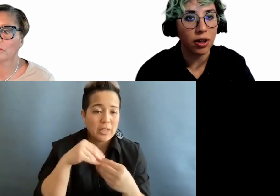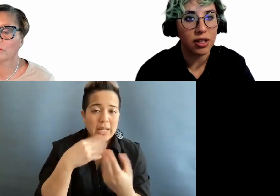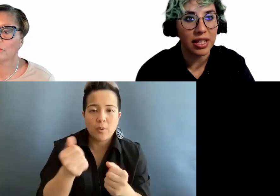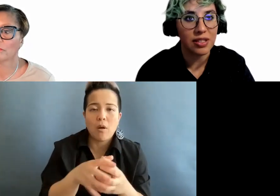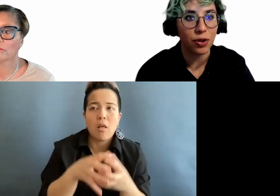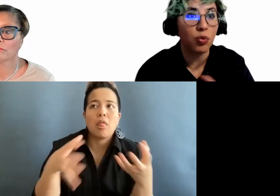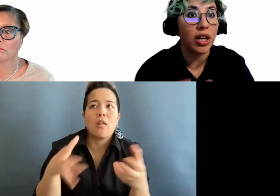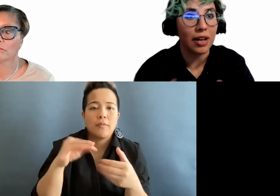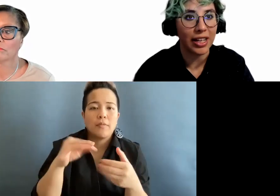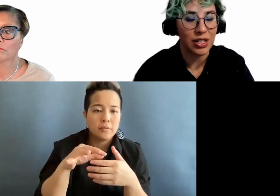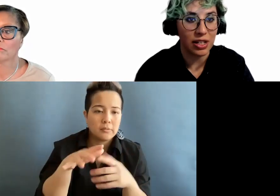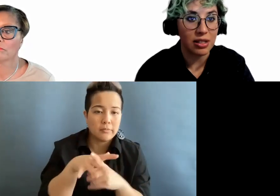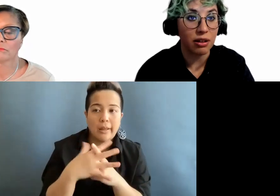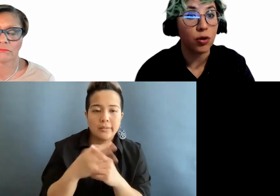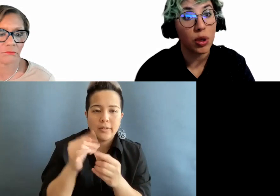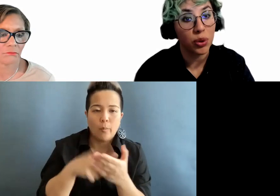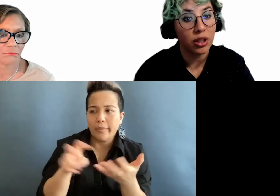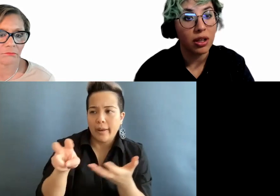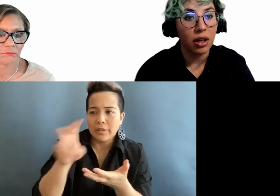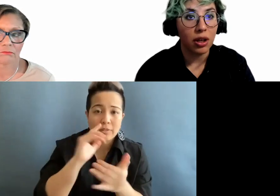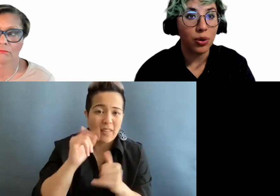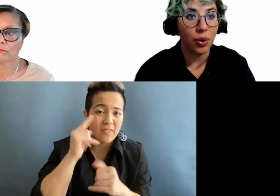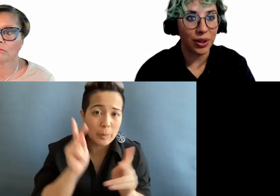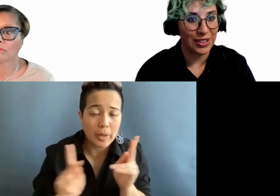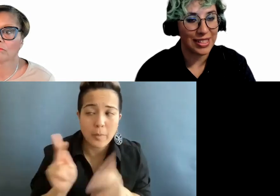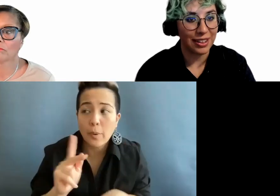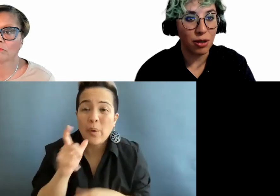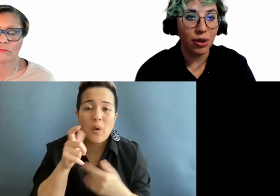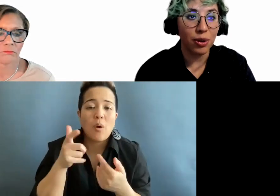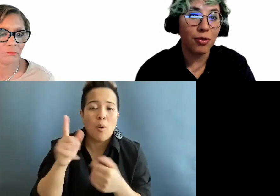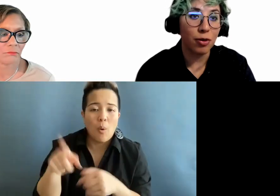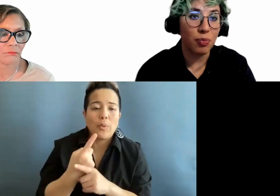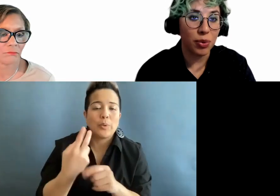context for what navigation is like for people who only use their keyboard or for people who